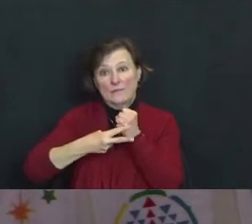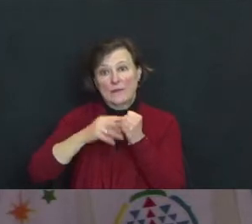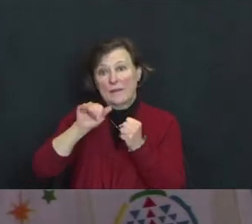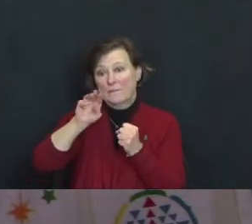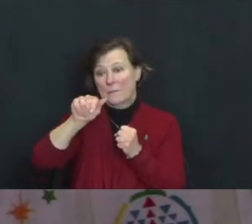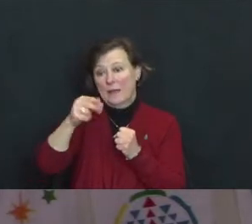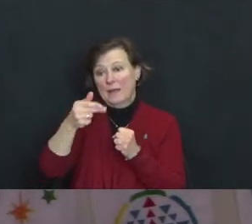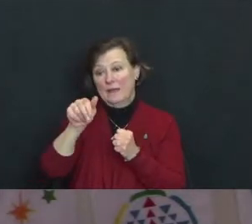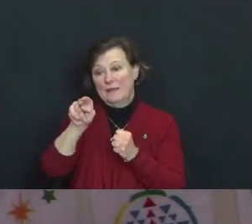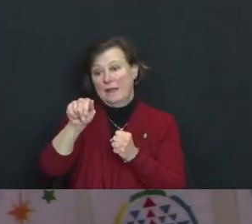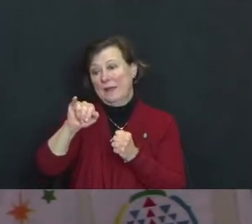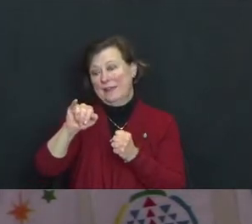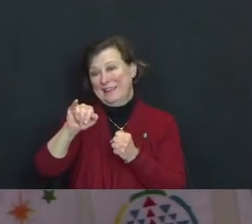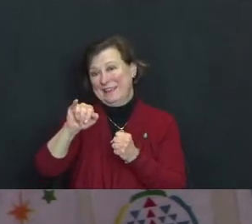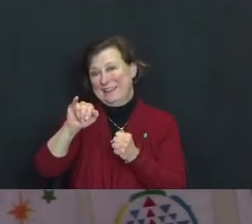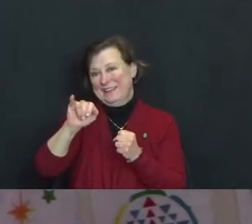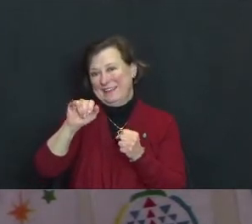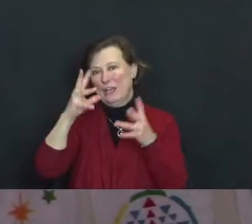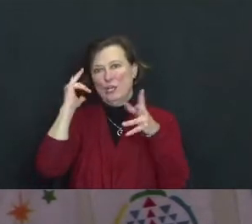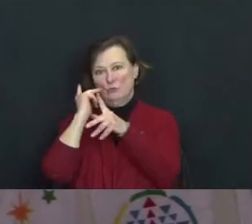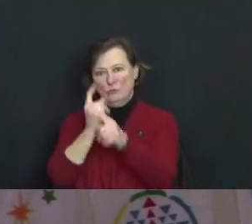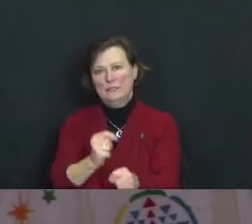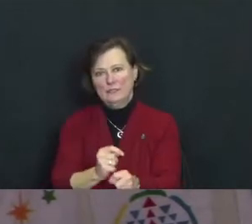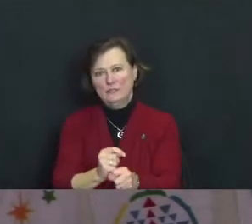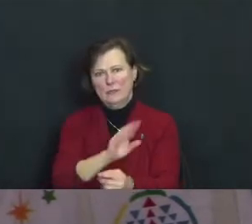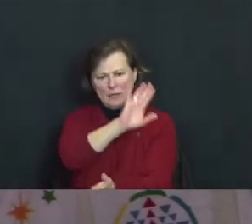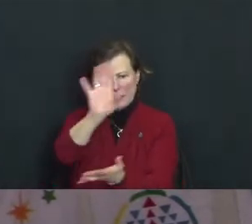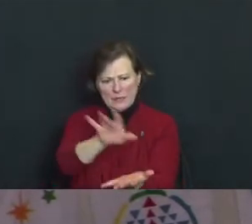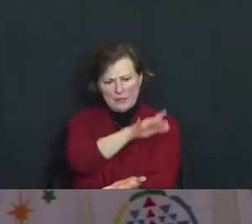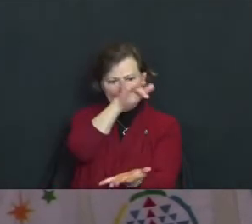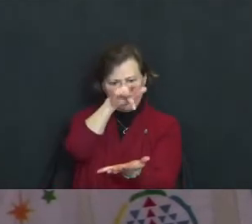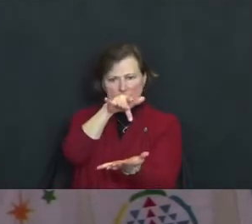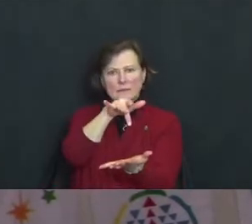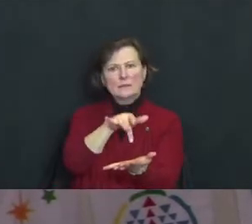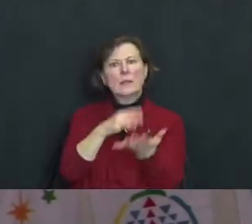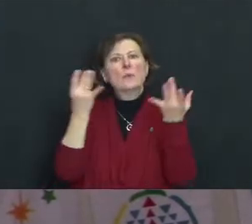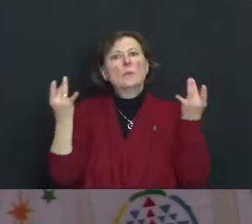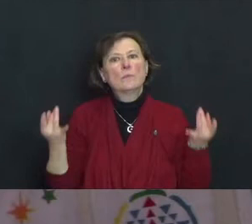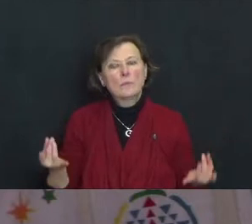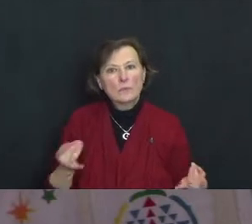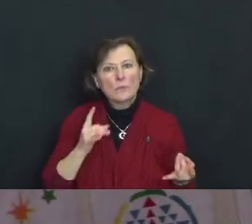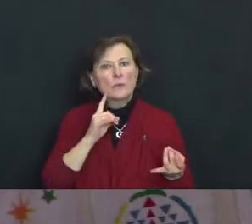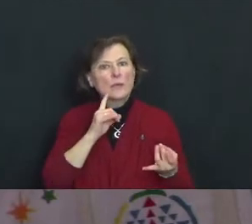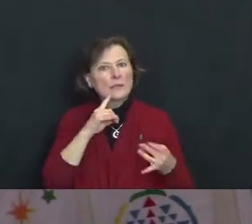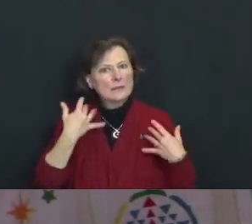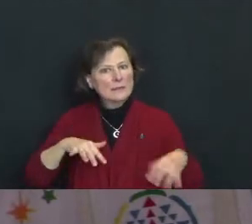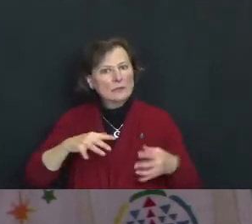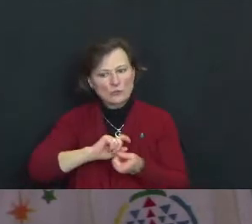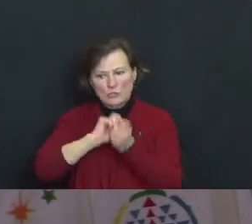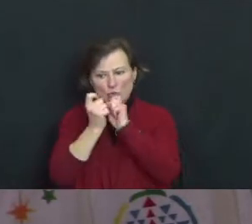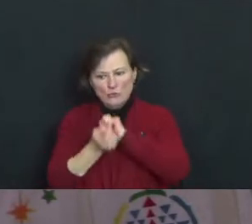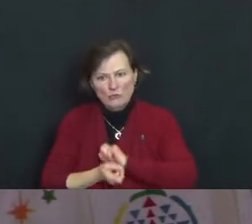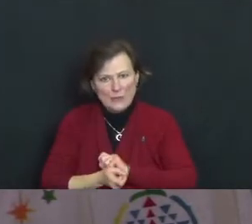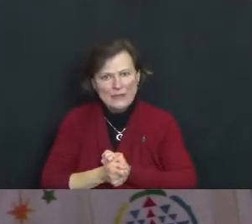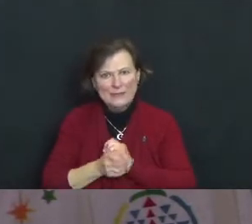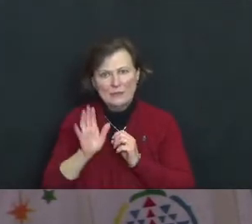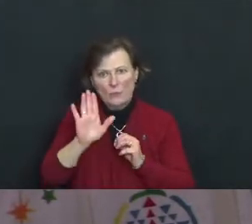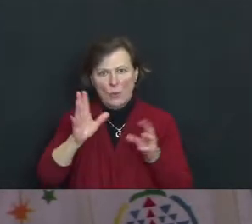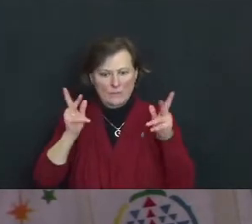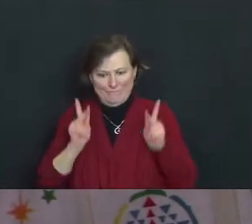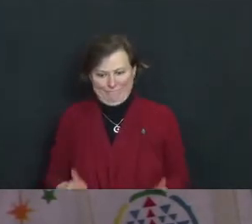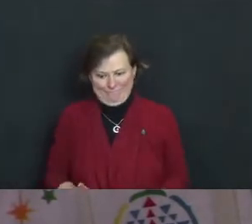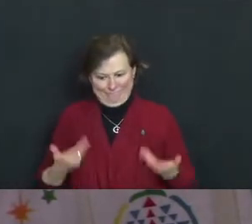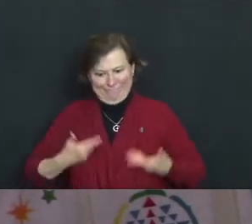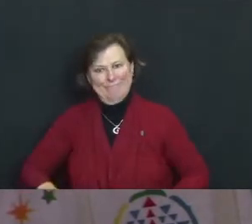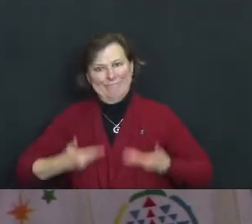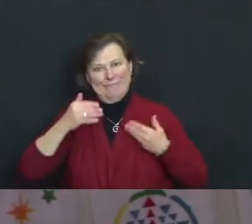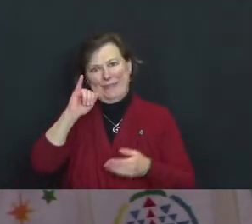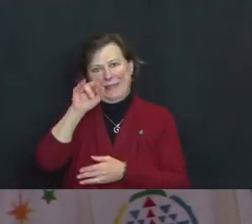At its core, Buddhism is a radical deconstruction of identity, beyond all persona, social locations,